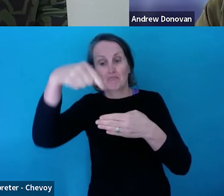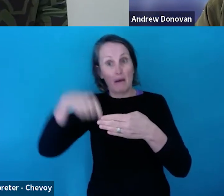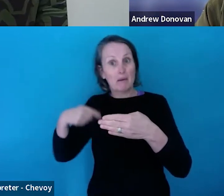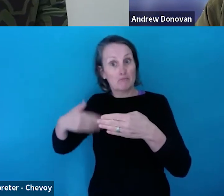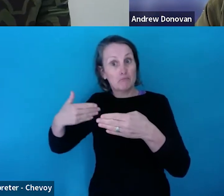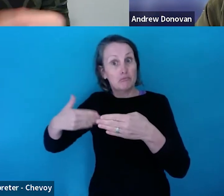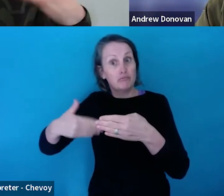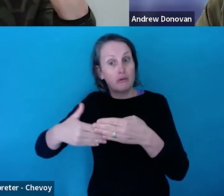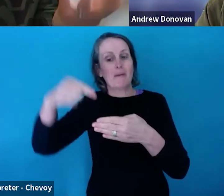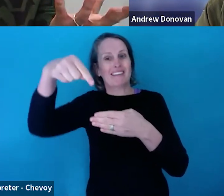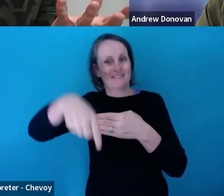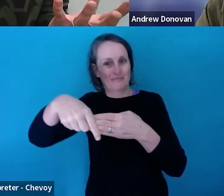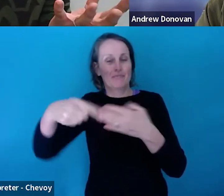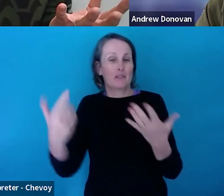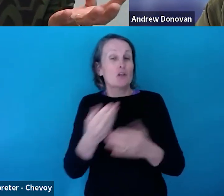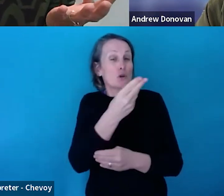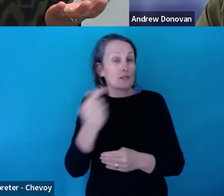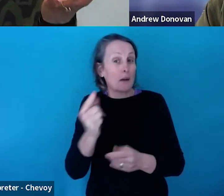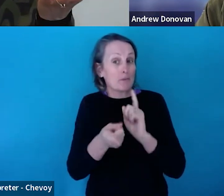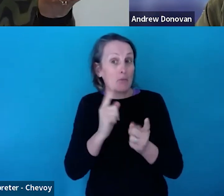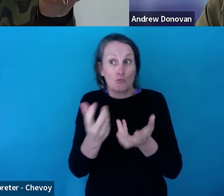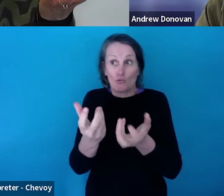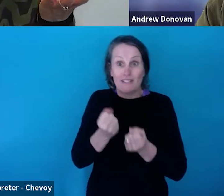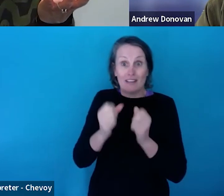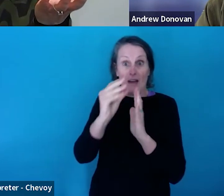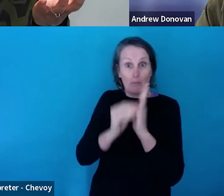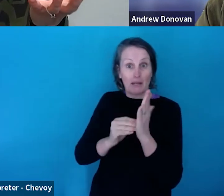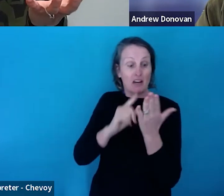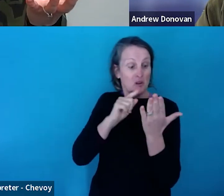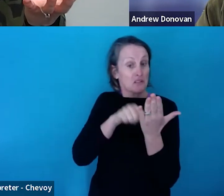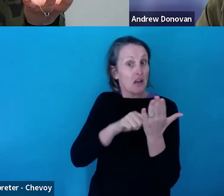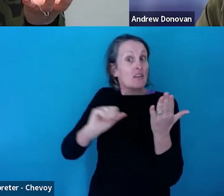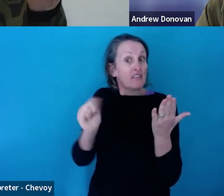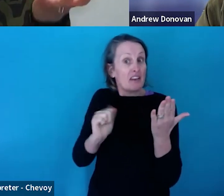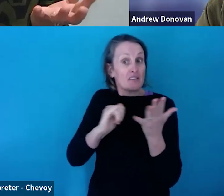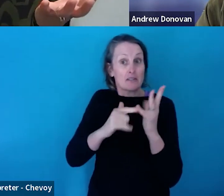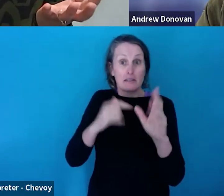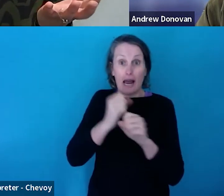that say, well, we've done stage one of this development, and that happened in or that will happen in September,